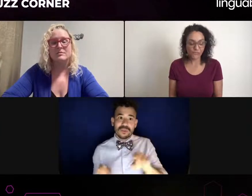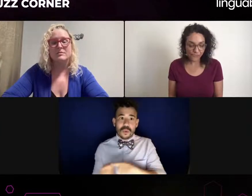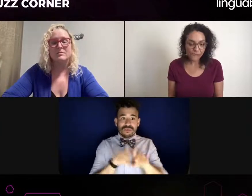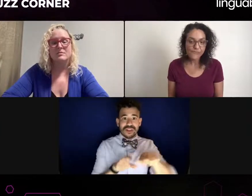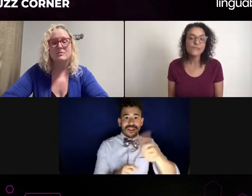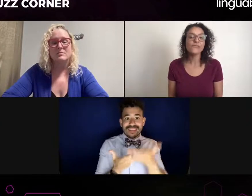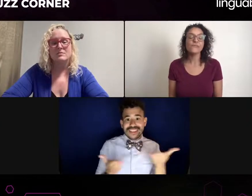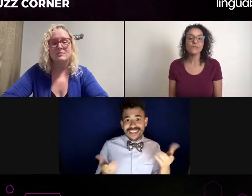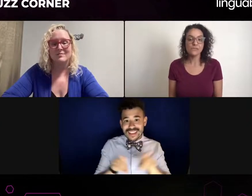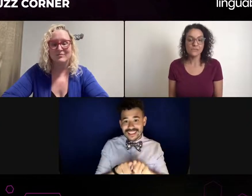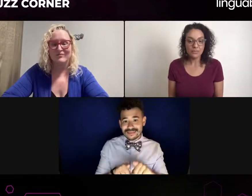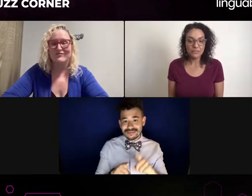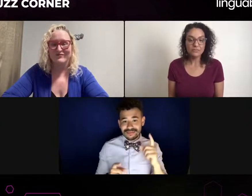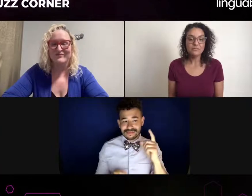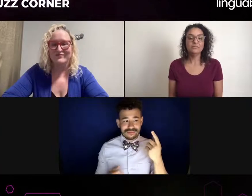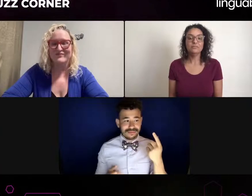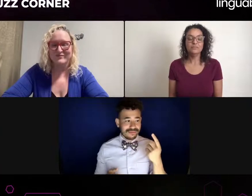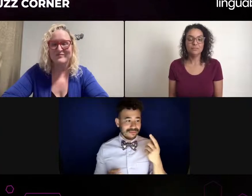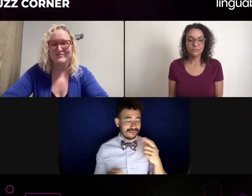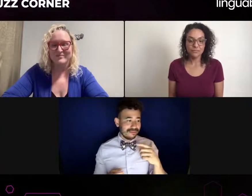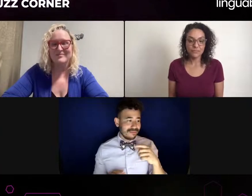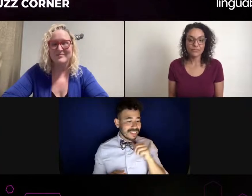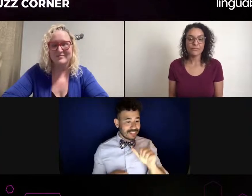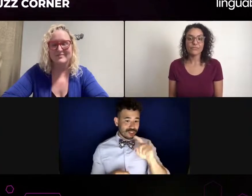Actually now that I'm thinking about it, I would say